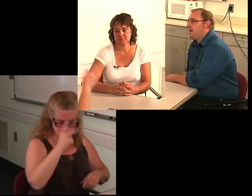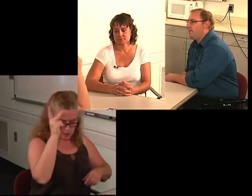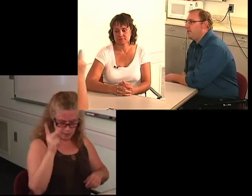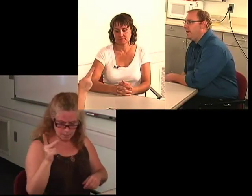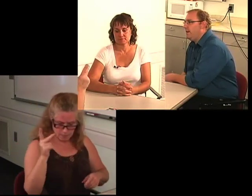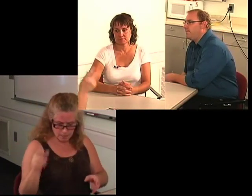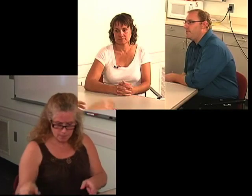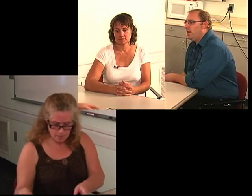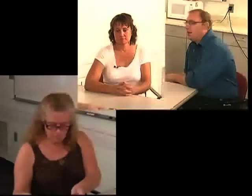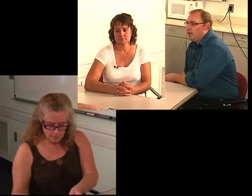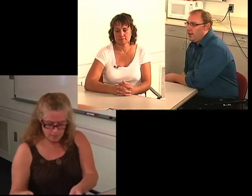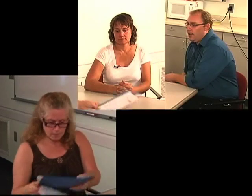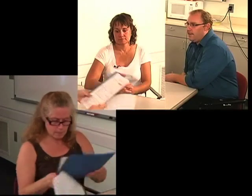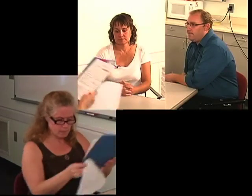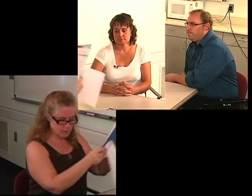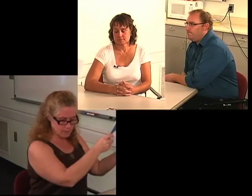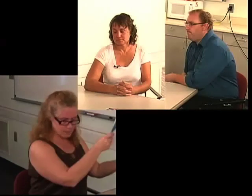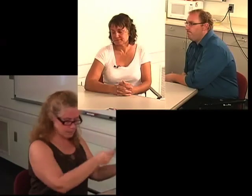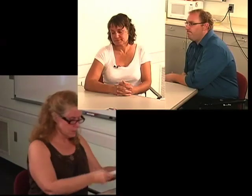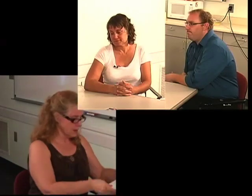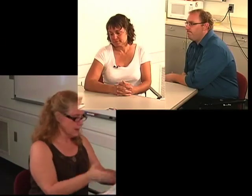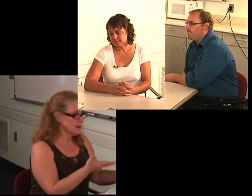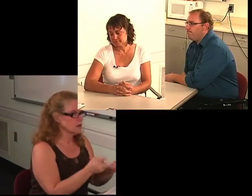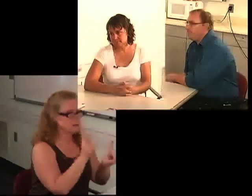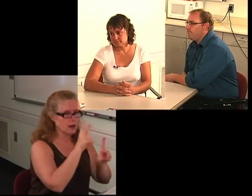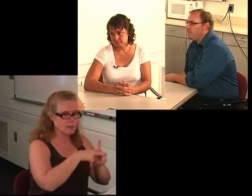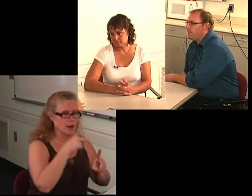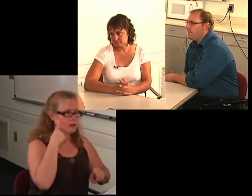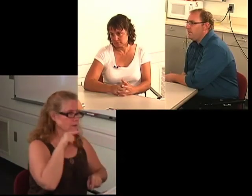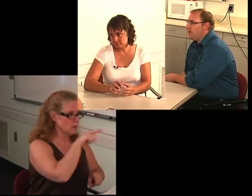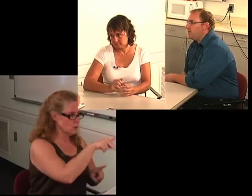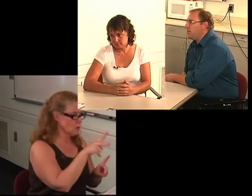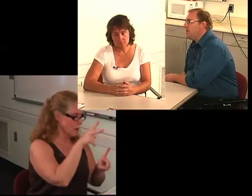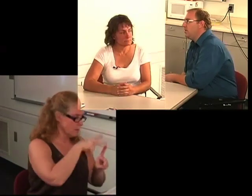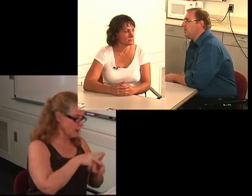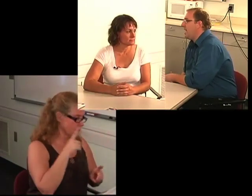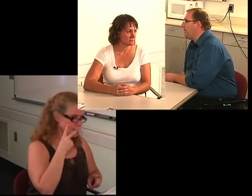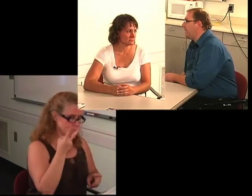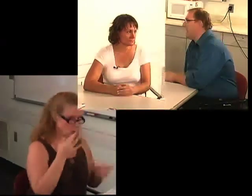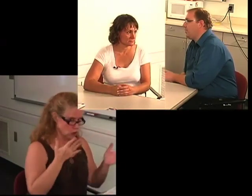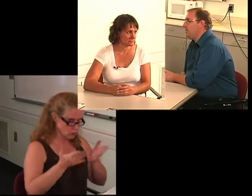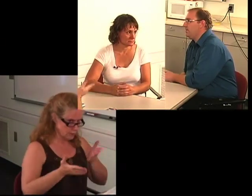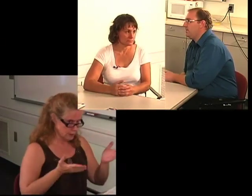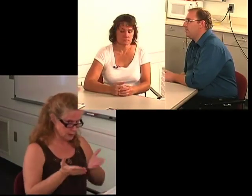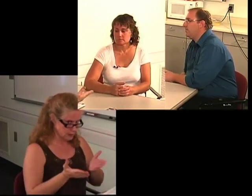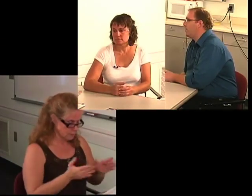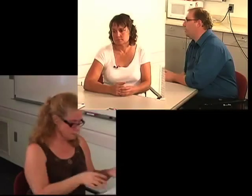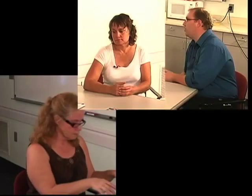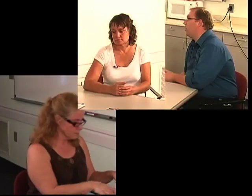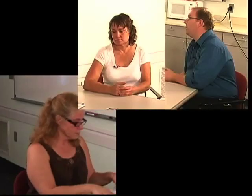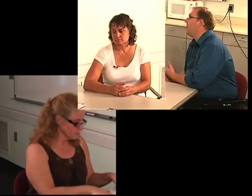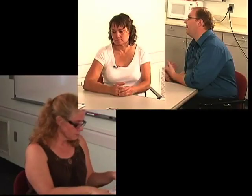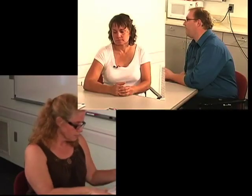C: Nothing. I: Wow. Okay. So this is an application for you to apply